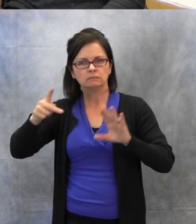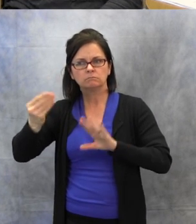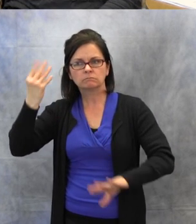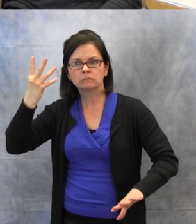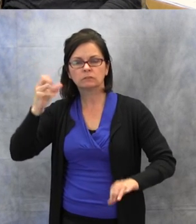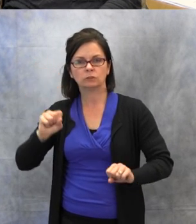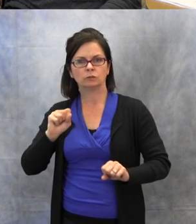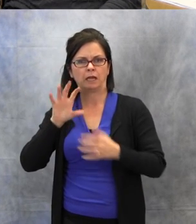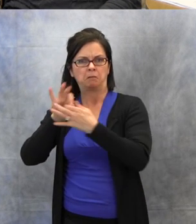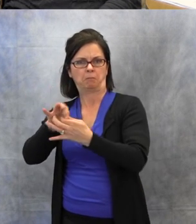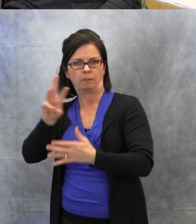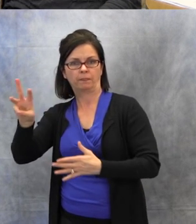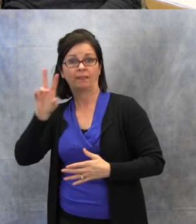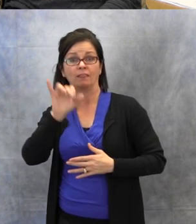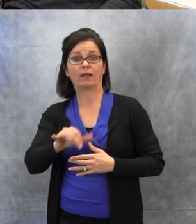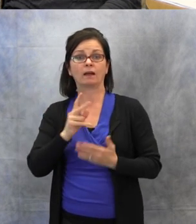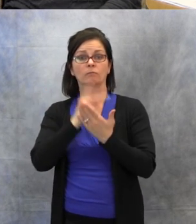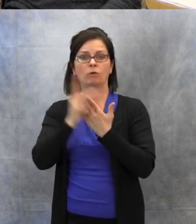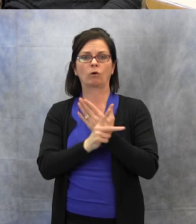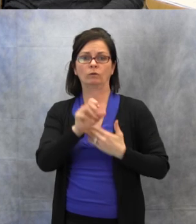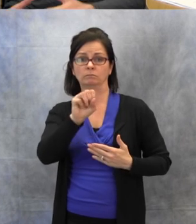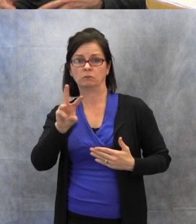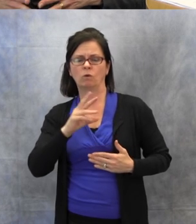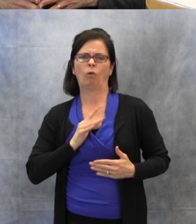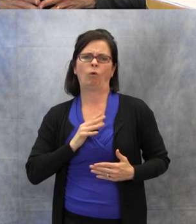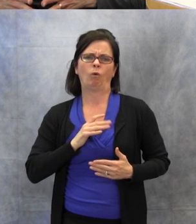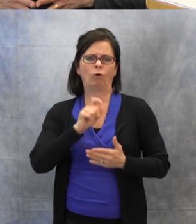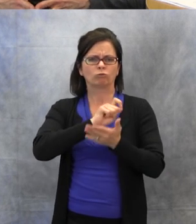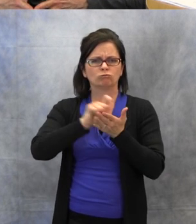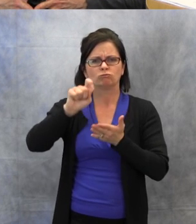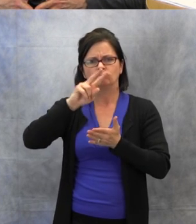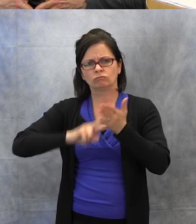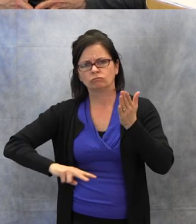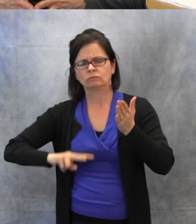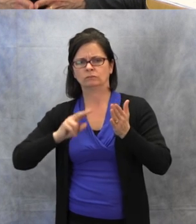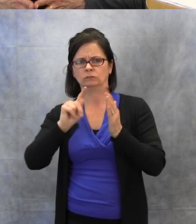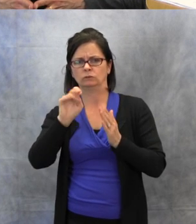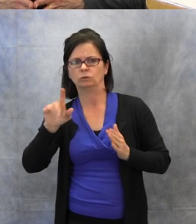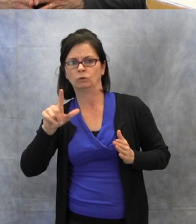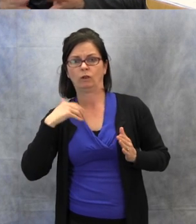It's a great reading and writing tool, and has lots of great picture support,